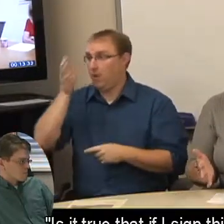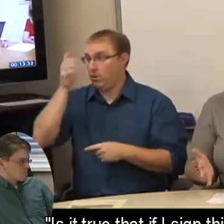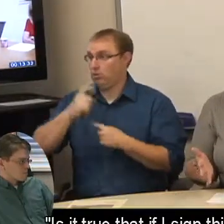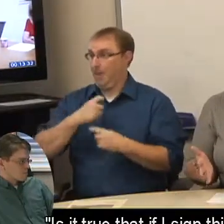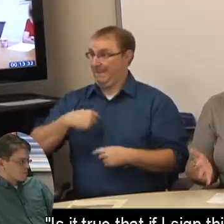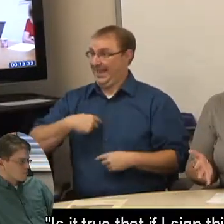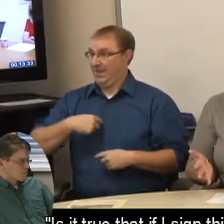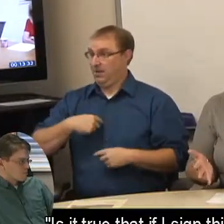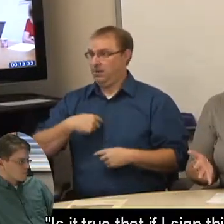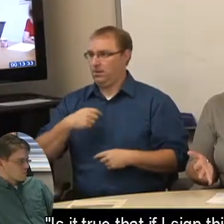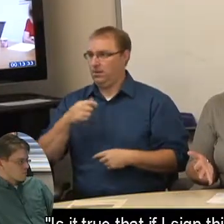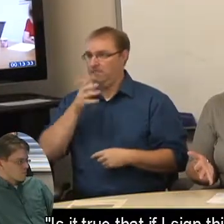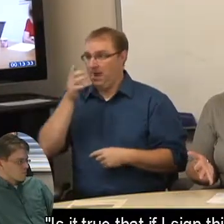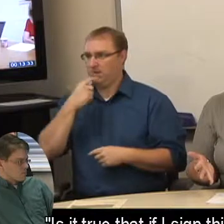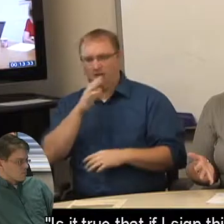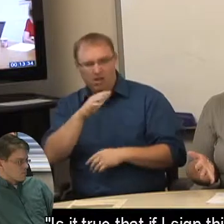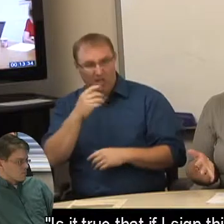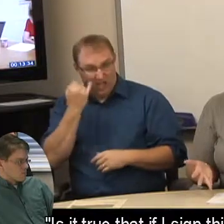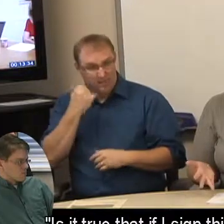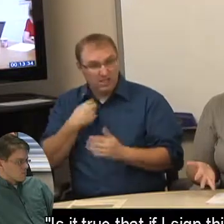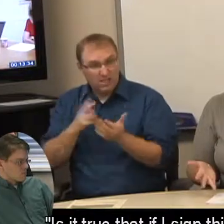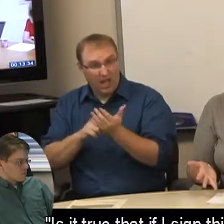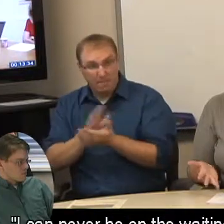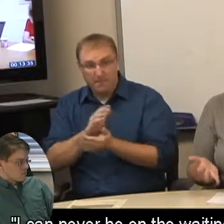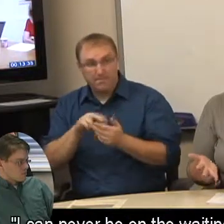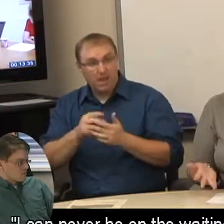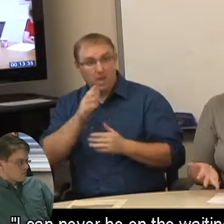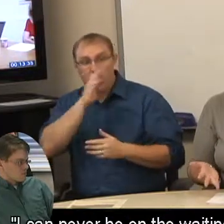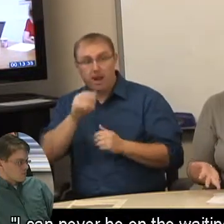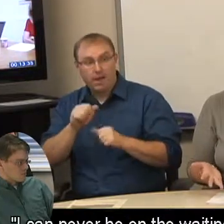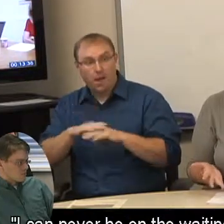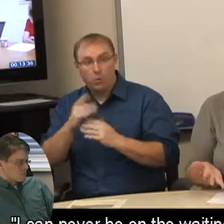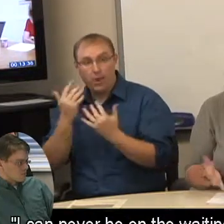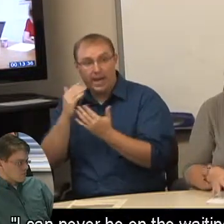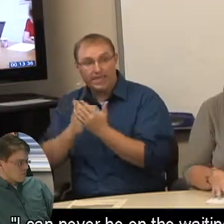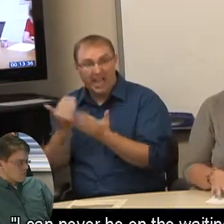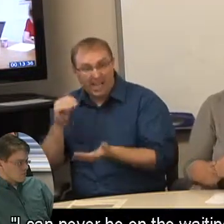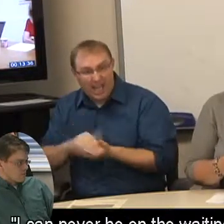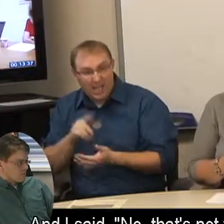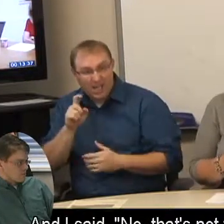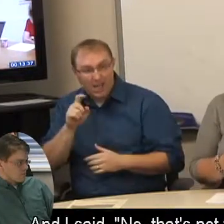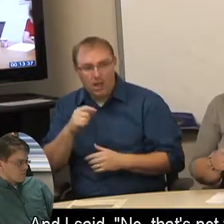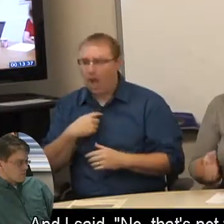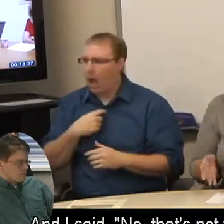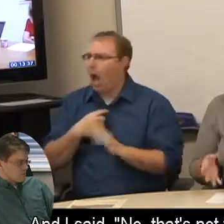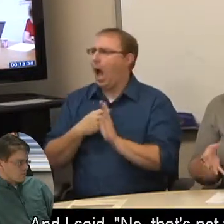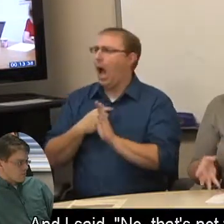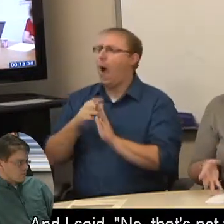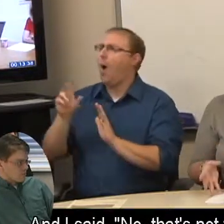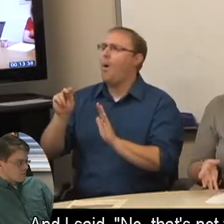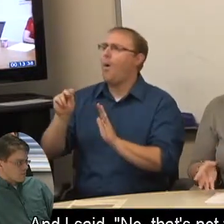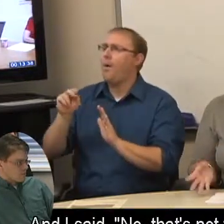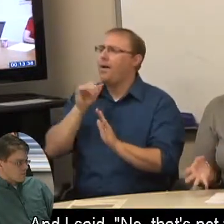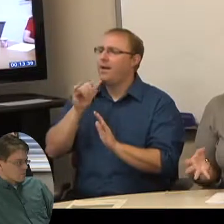"Is it true that if I sign this paper, "I can never be on the waiting list again?" And I said, "No, that's not the case."